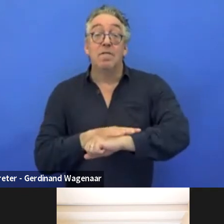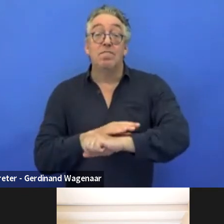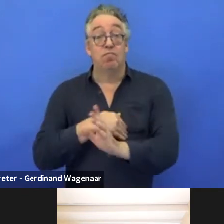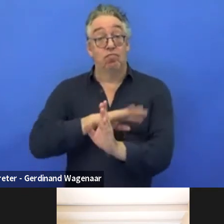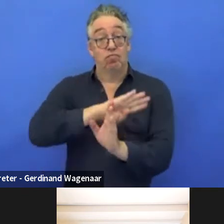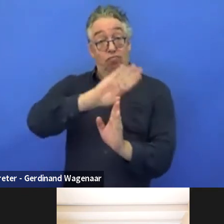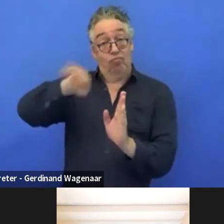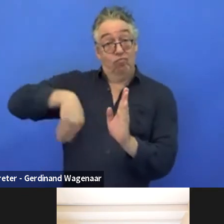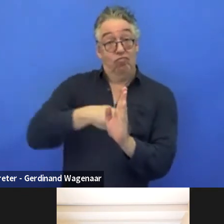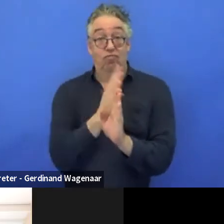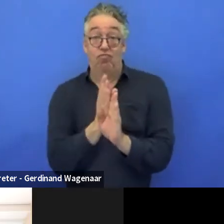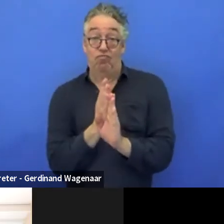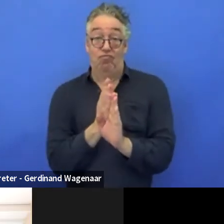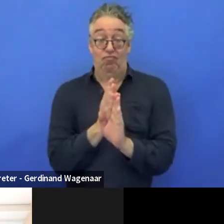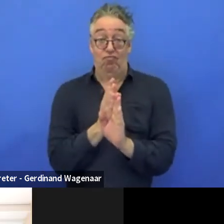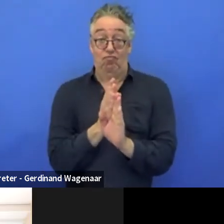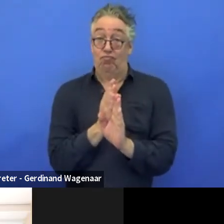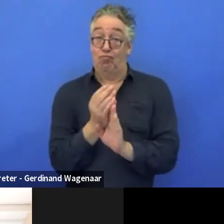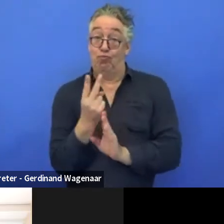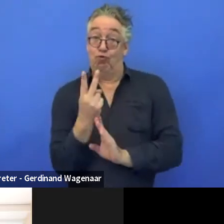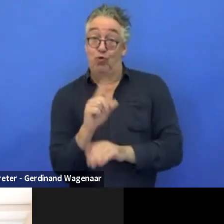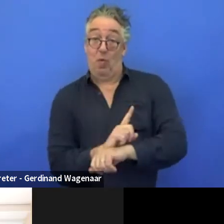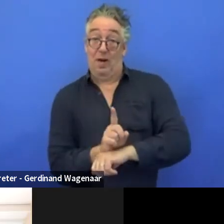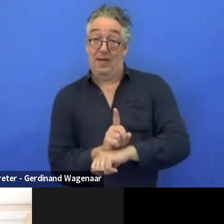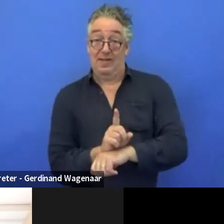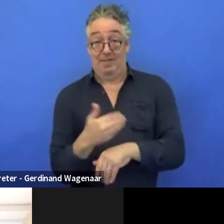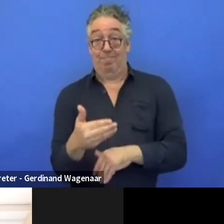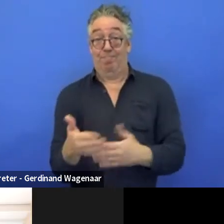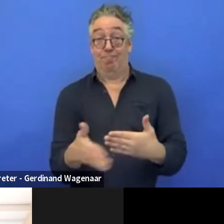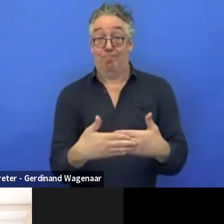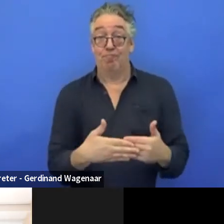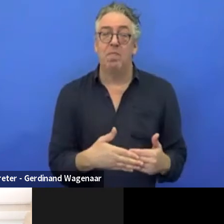we still have a couple of minutes, but I'd like to ask a question